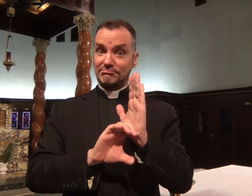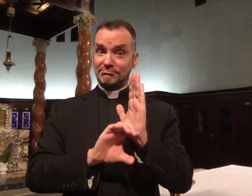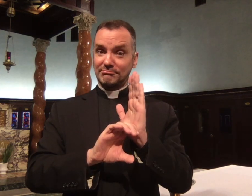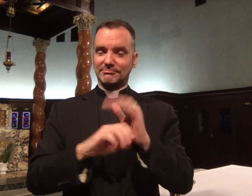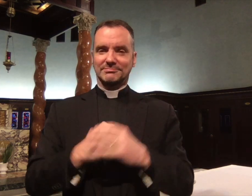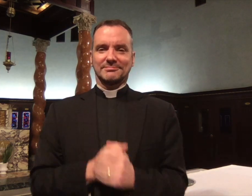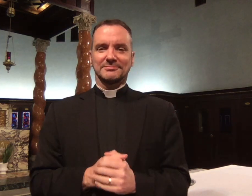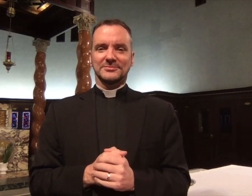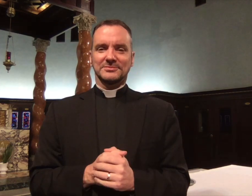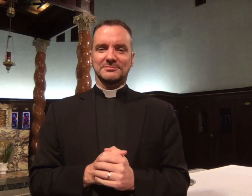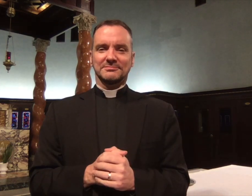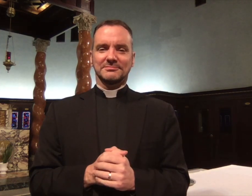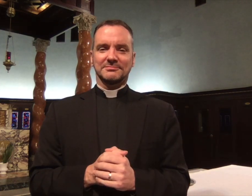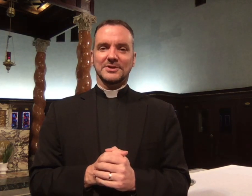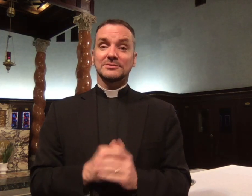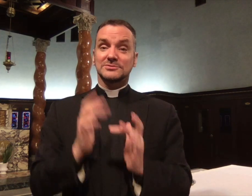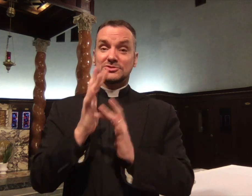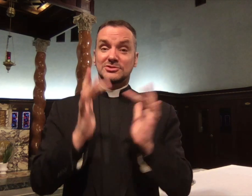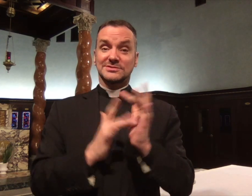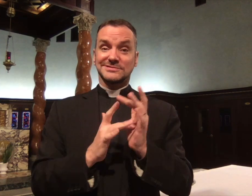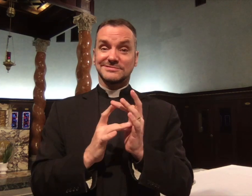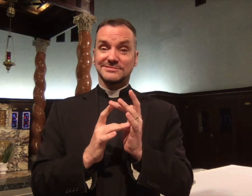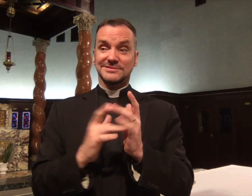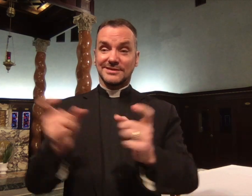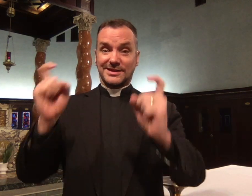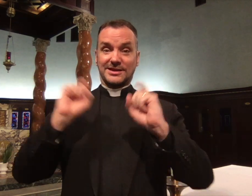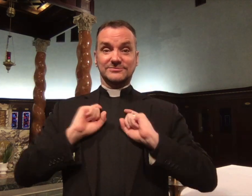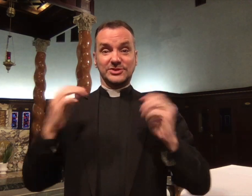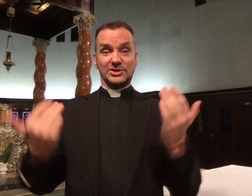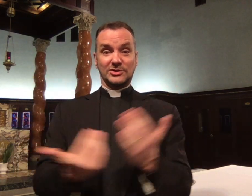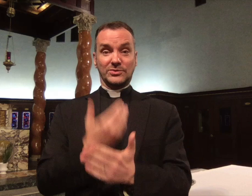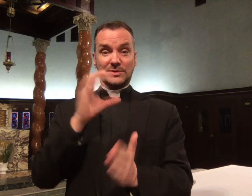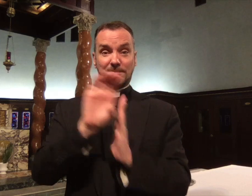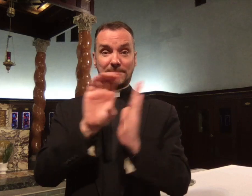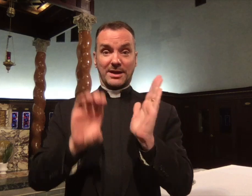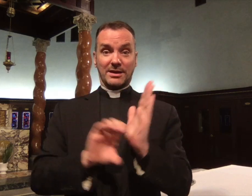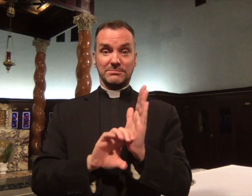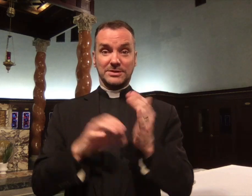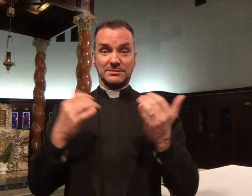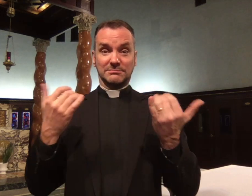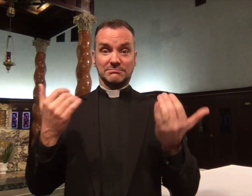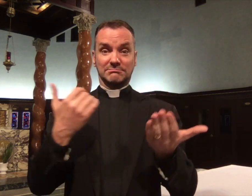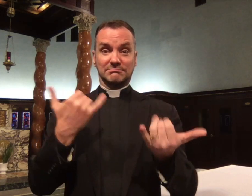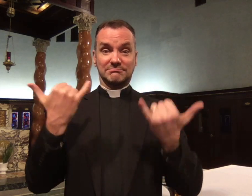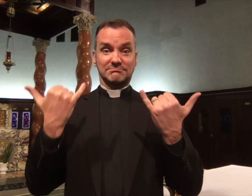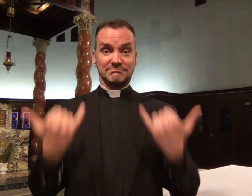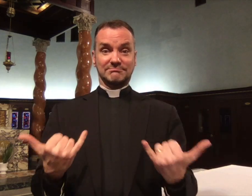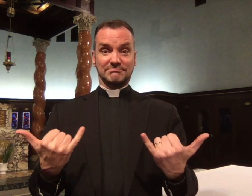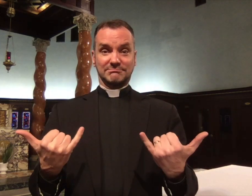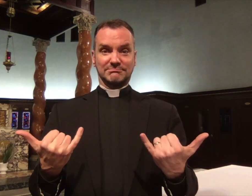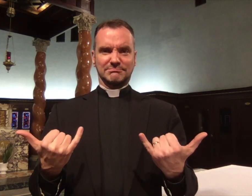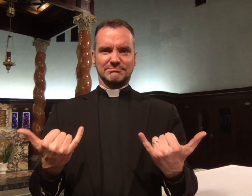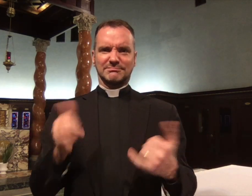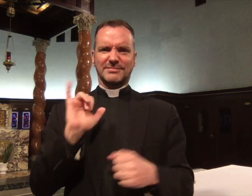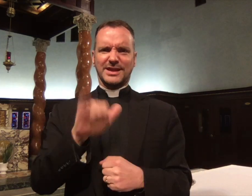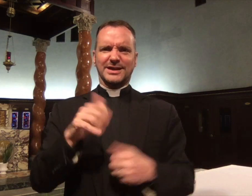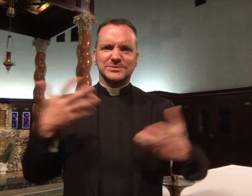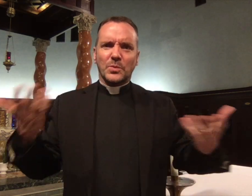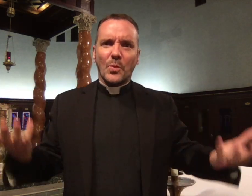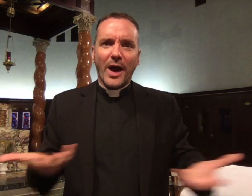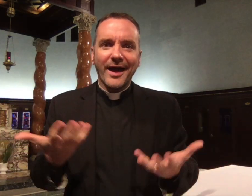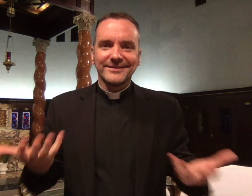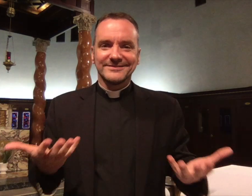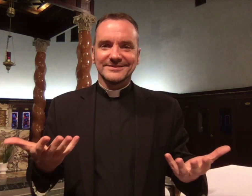word means "commandment", so on this day we celebrate the new commandment which Jesus